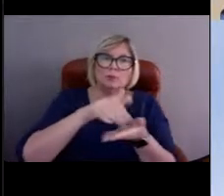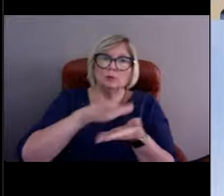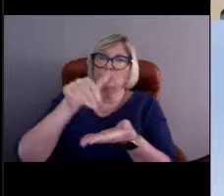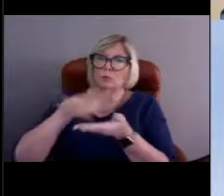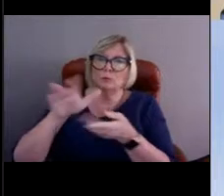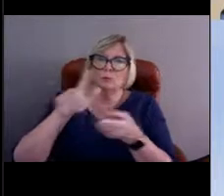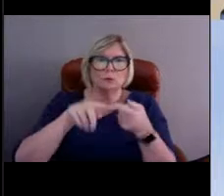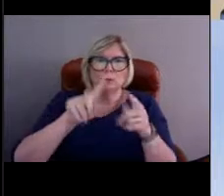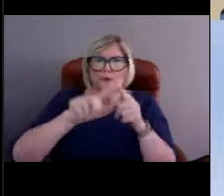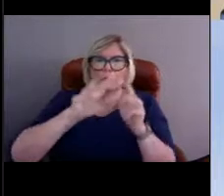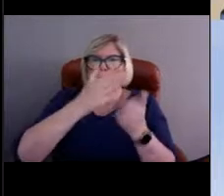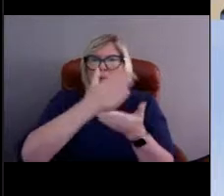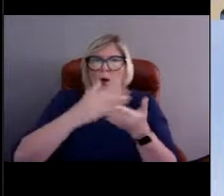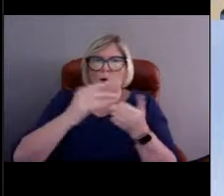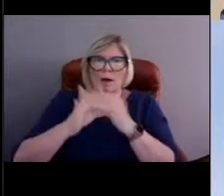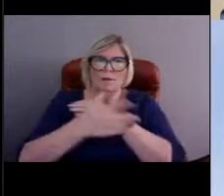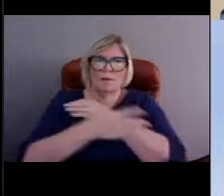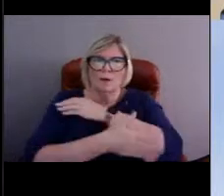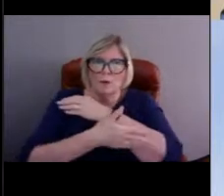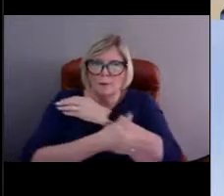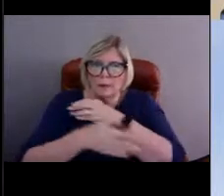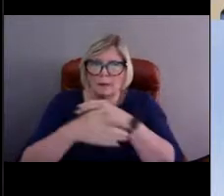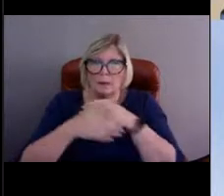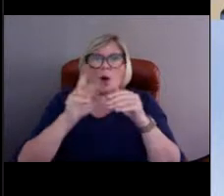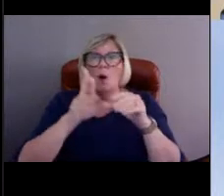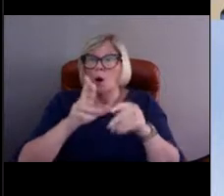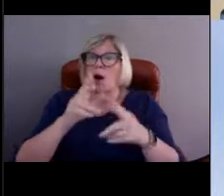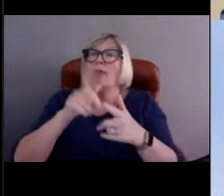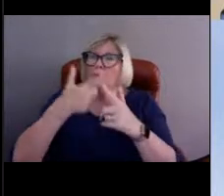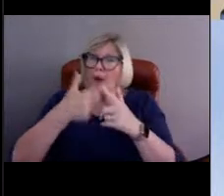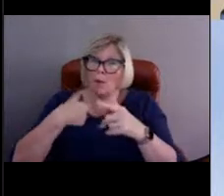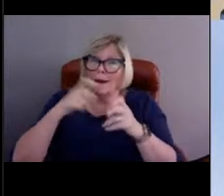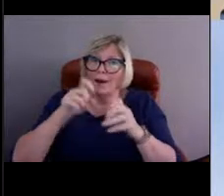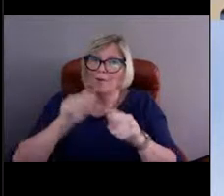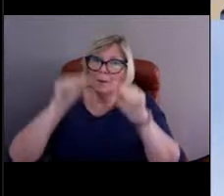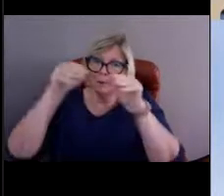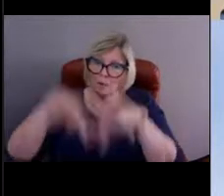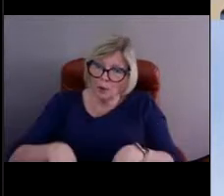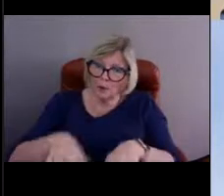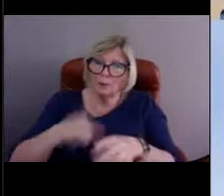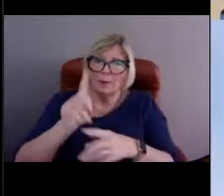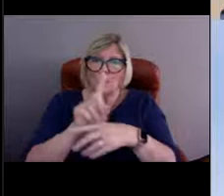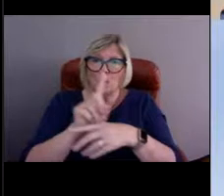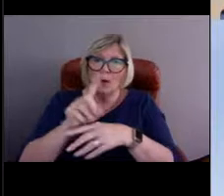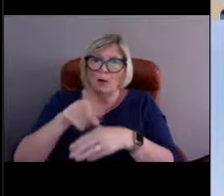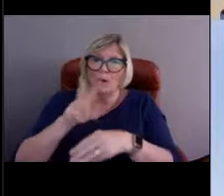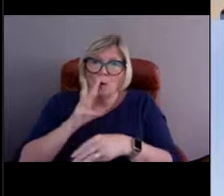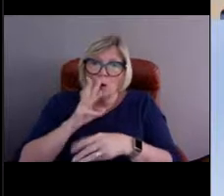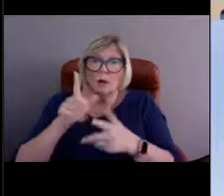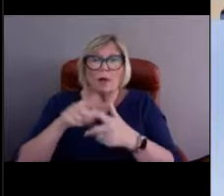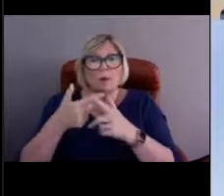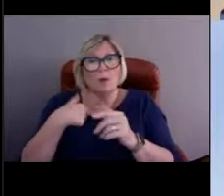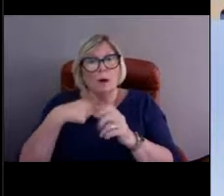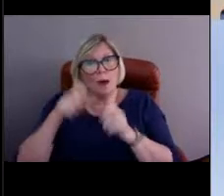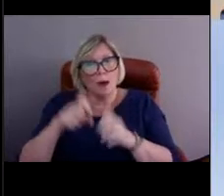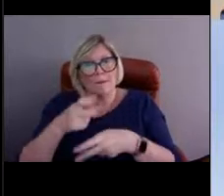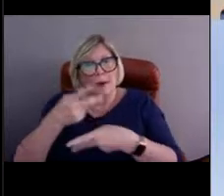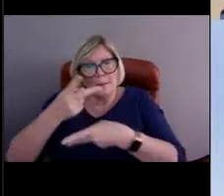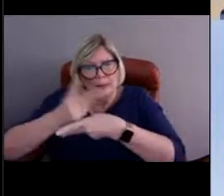We then have to deploy or put these buoys in the water. And we have to service them or maintain them.